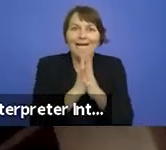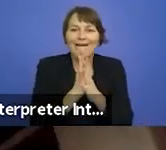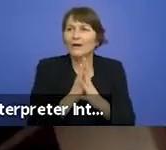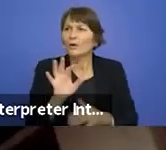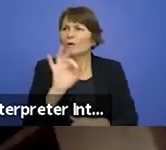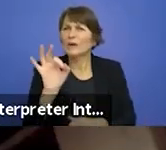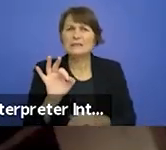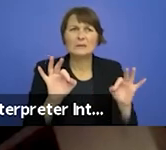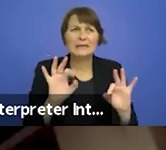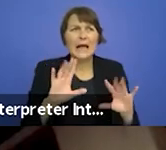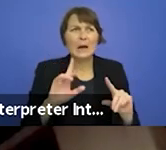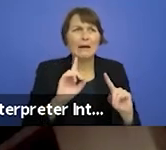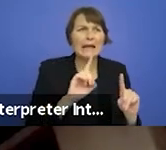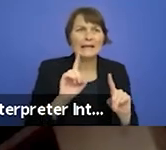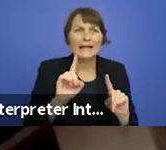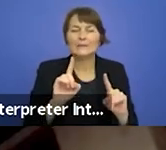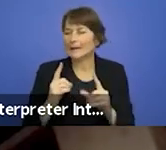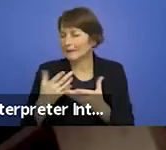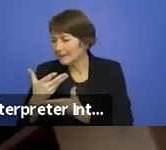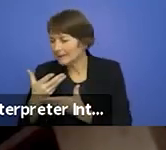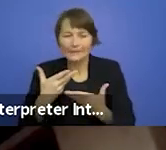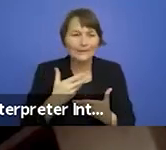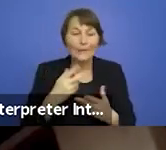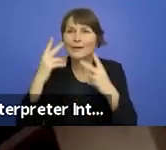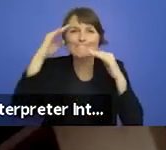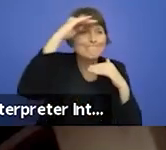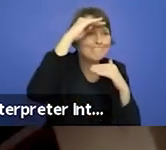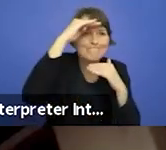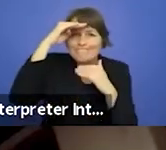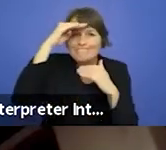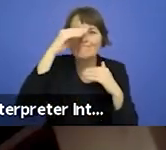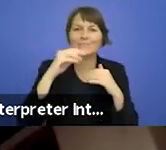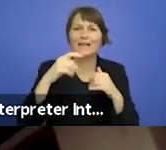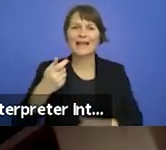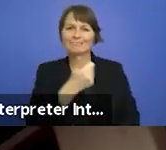We looked for directors, writers, actors and designers and invited them to London